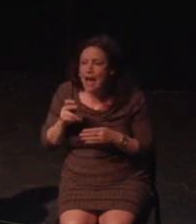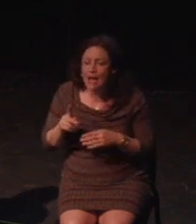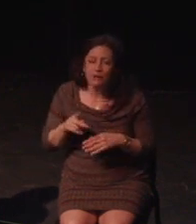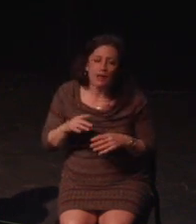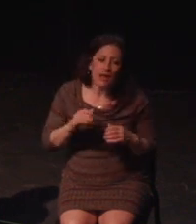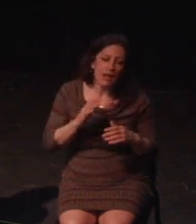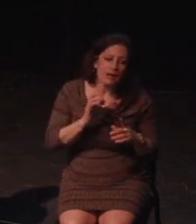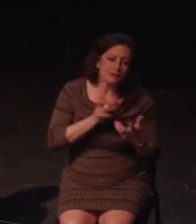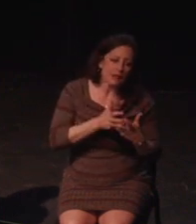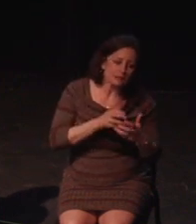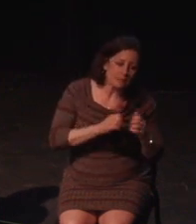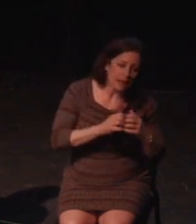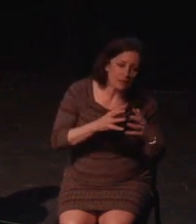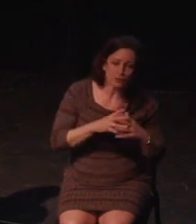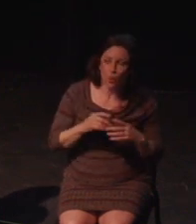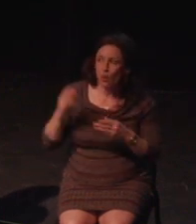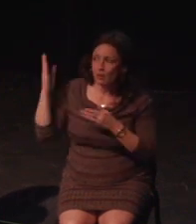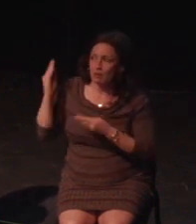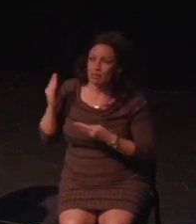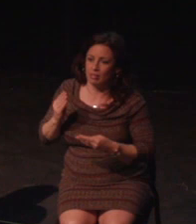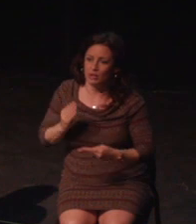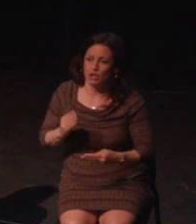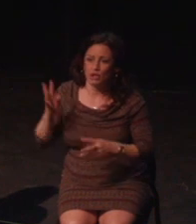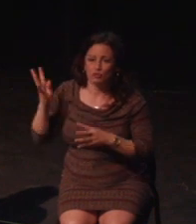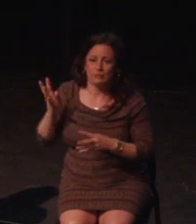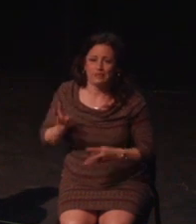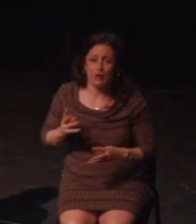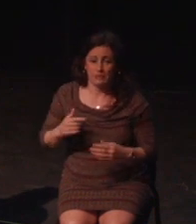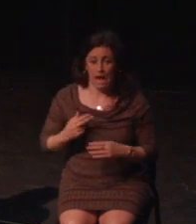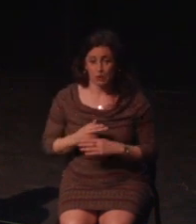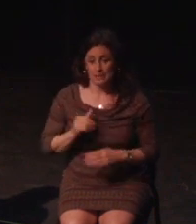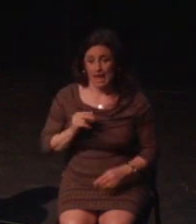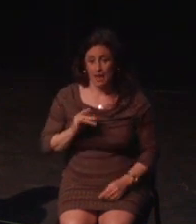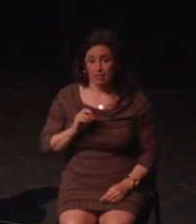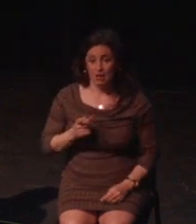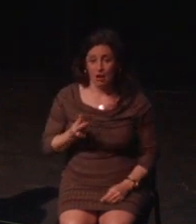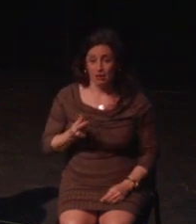I've lost a lot, there are even some things I never had,